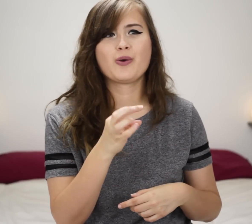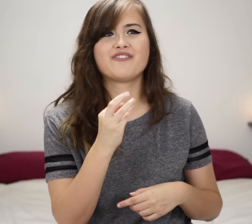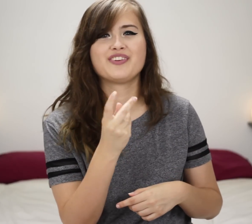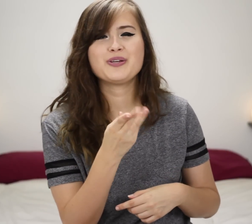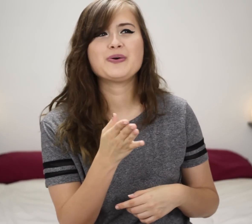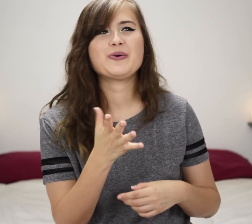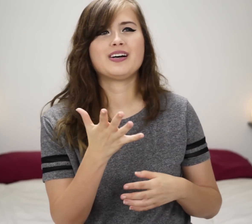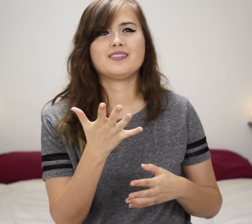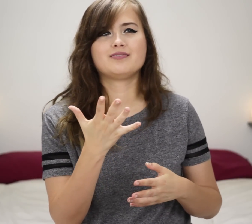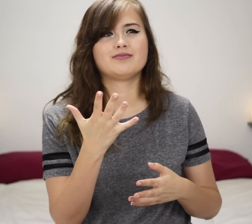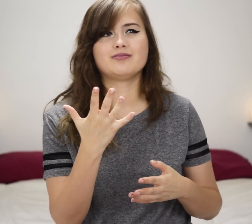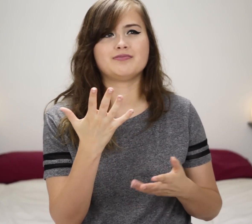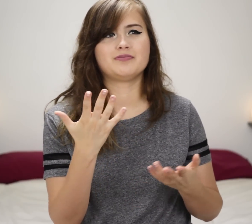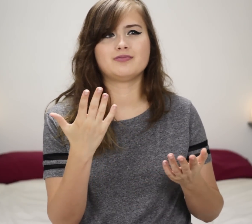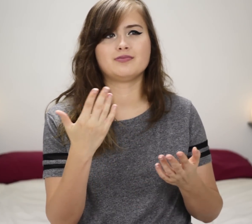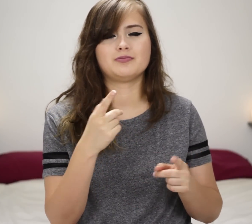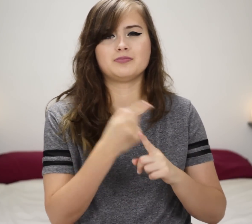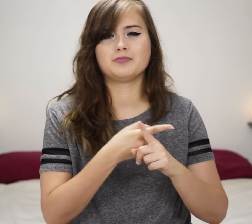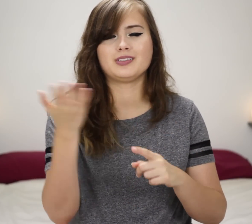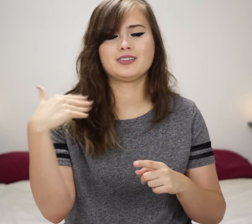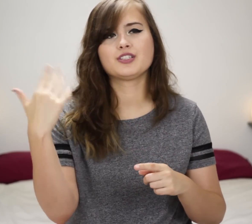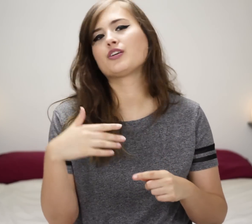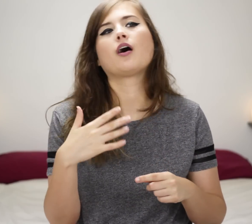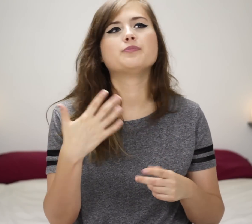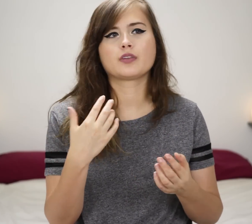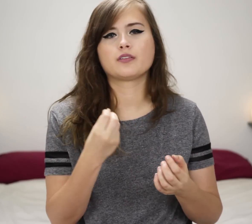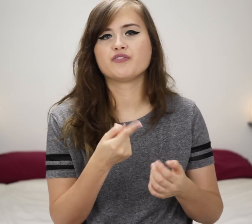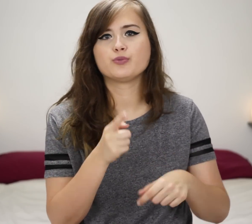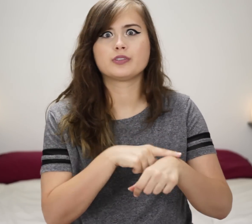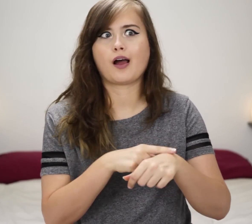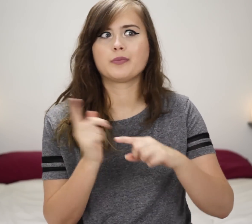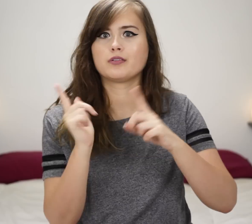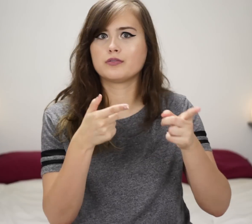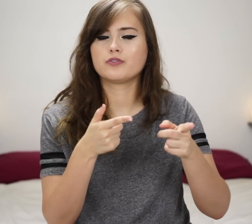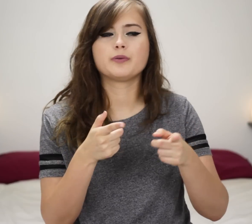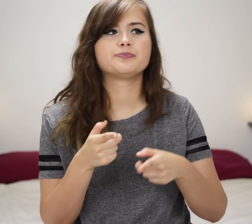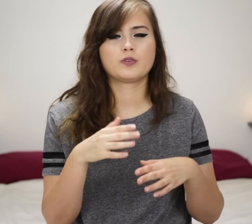A few months ago, the last few times I've gone there,